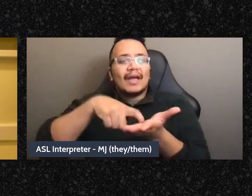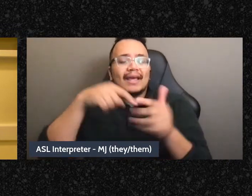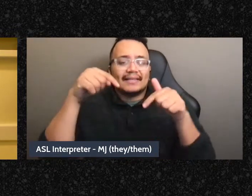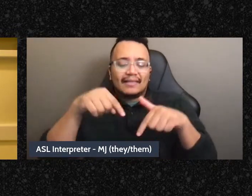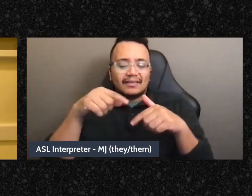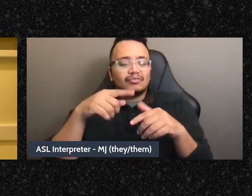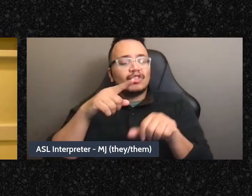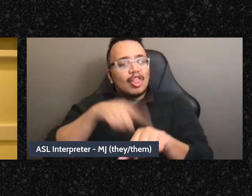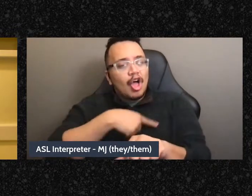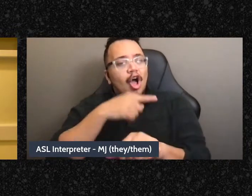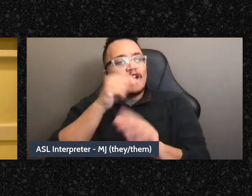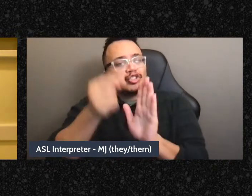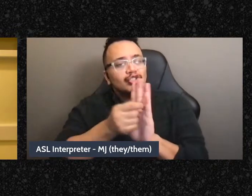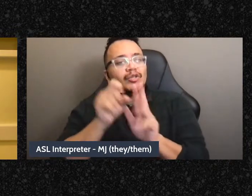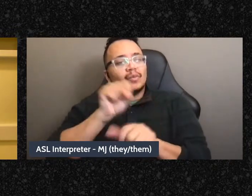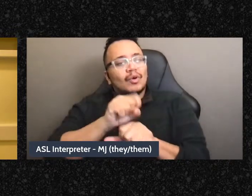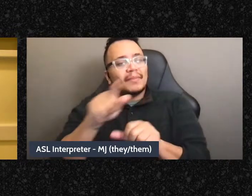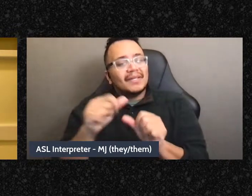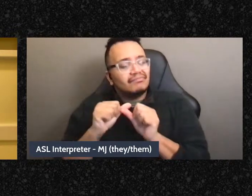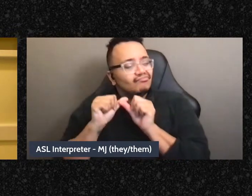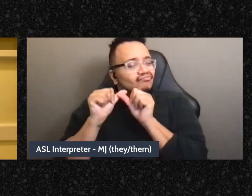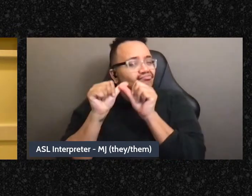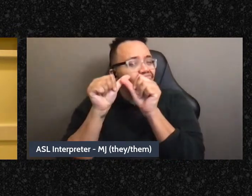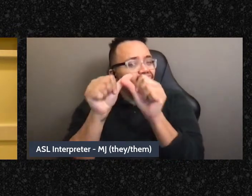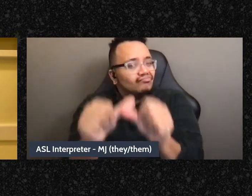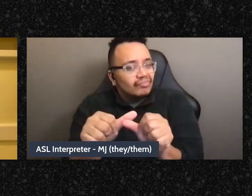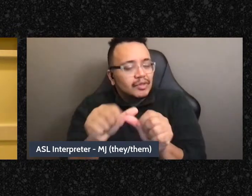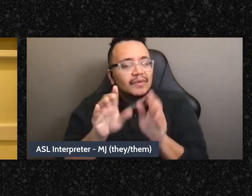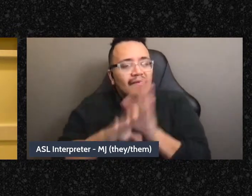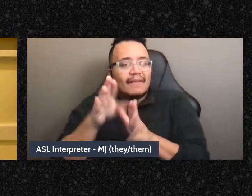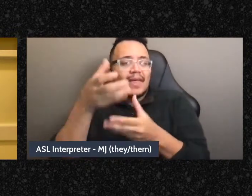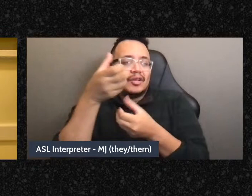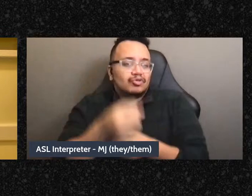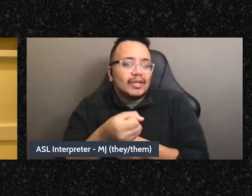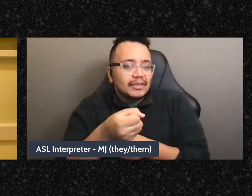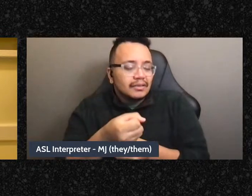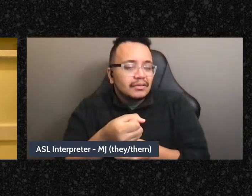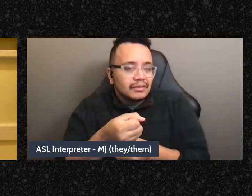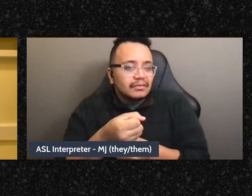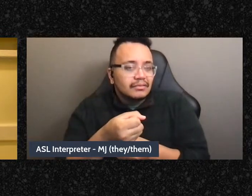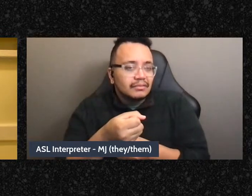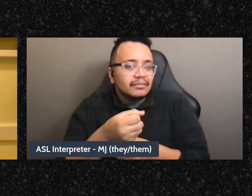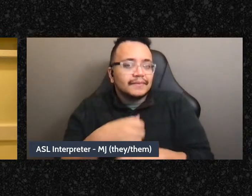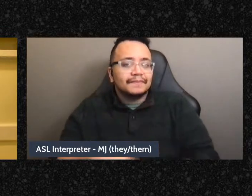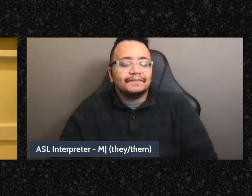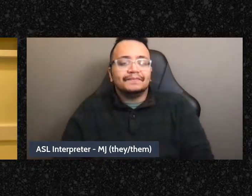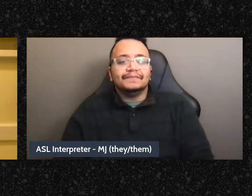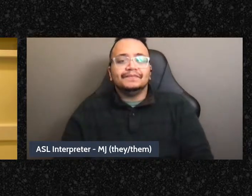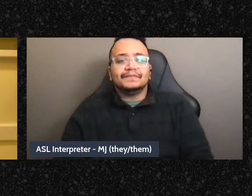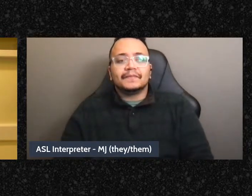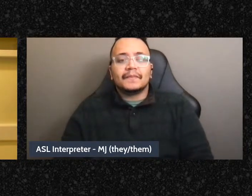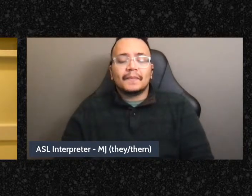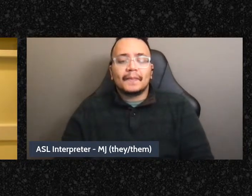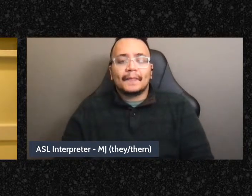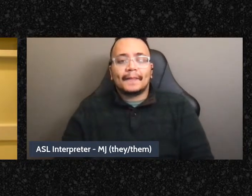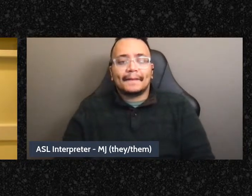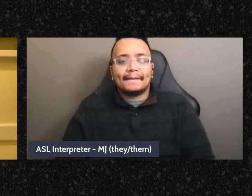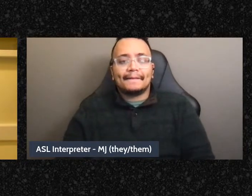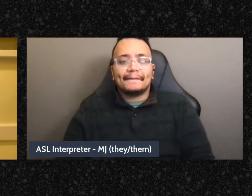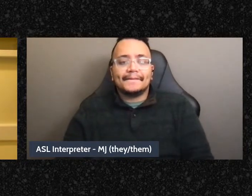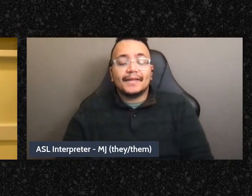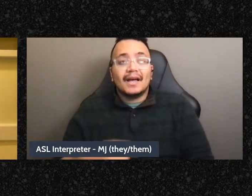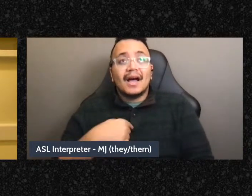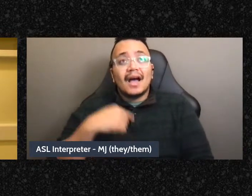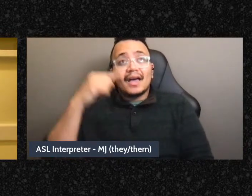and to become trusting when it's worthwhile, when it's grounded. Um, I think that if our groups